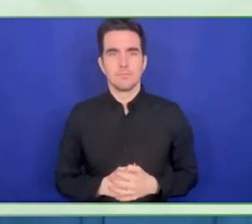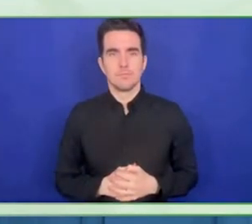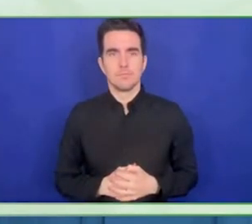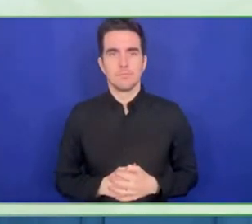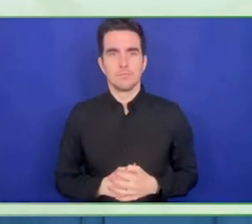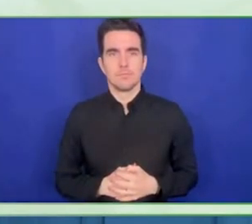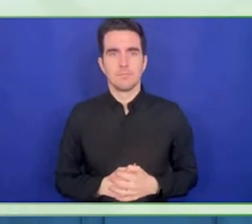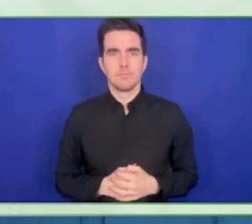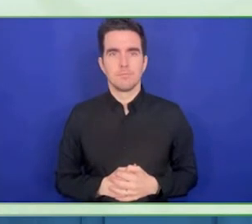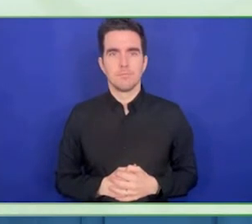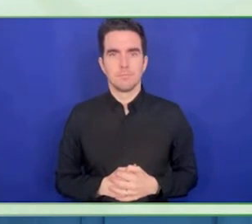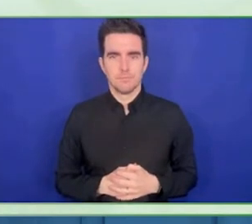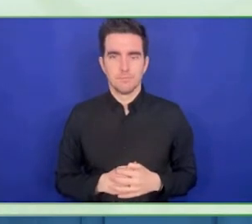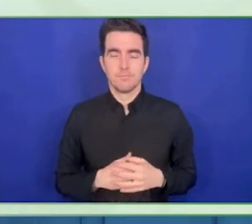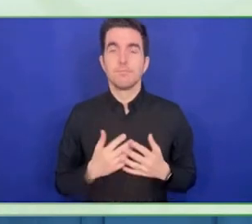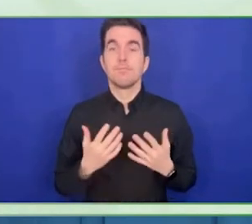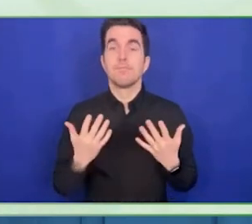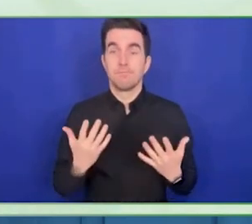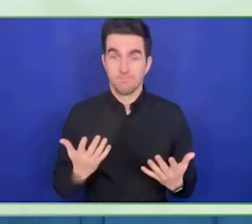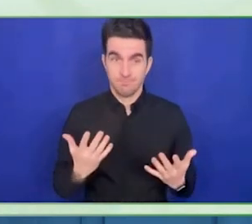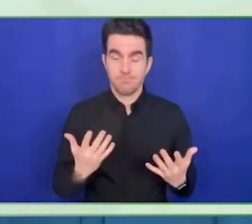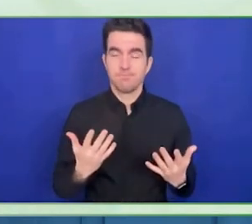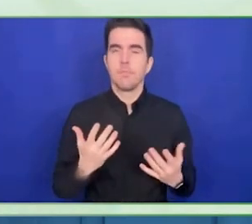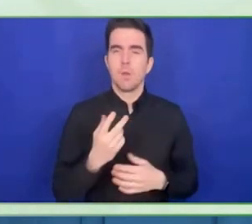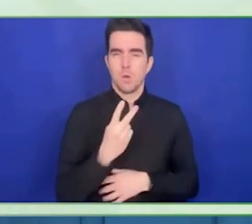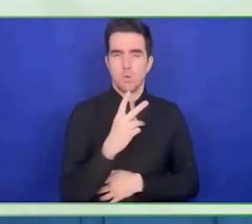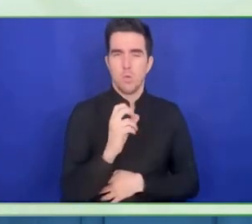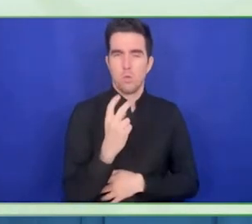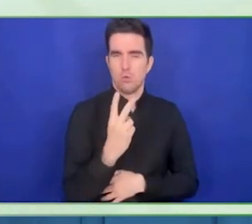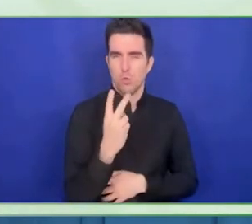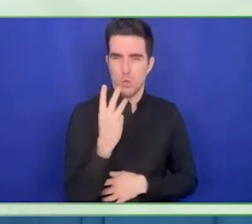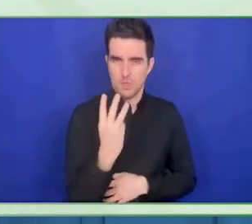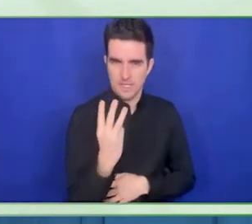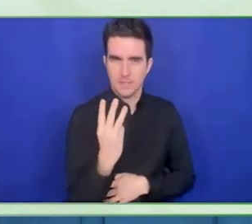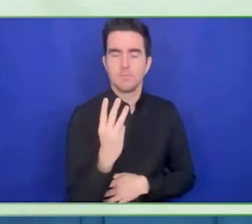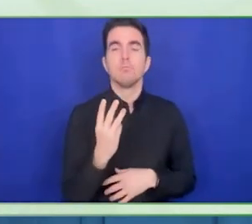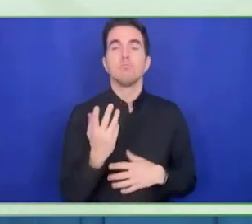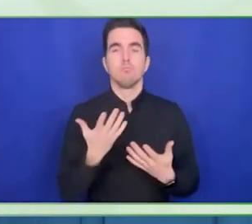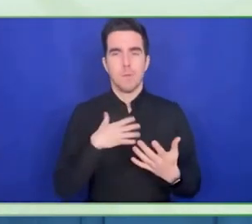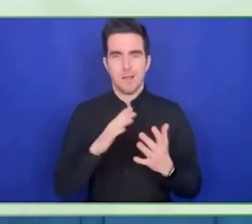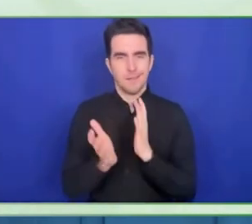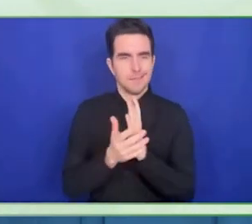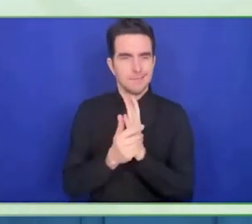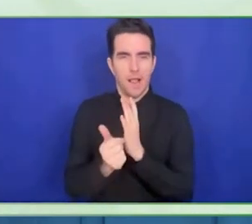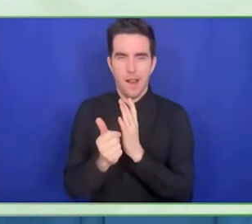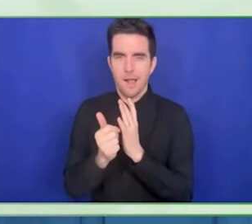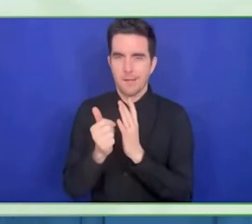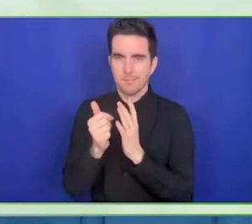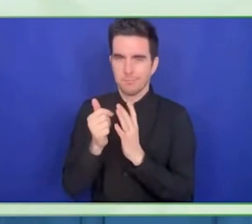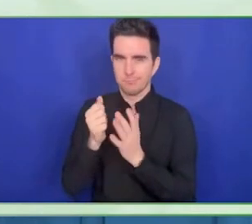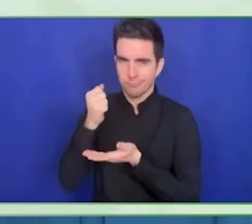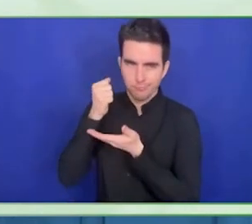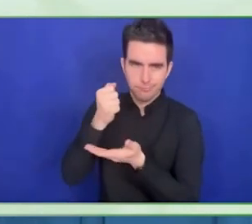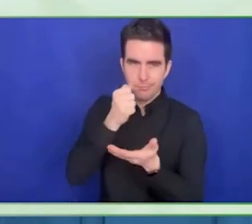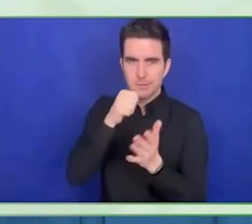designed to help nonprofit organisation strengthen the infrastructure for successfully employed programs through capacity